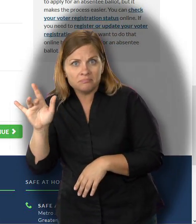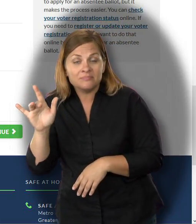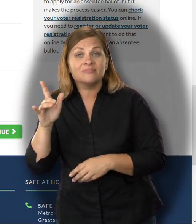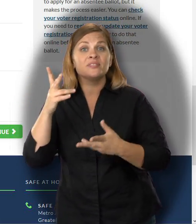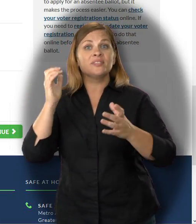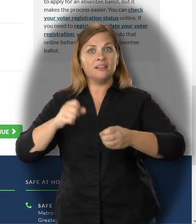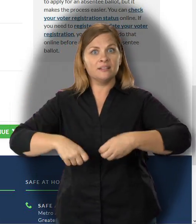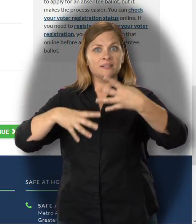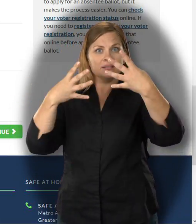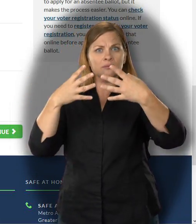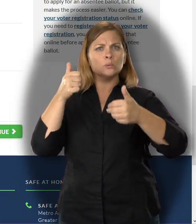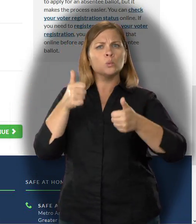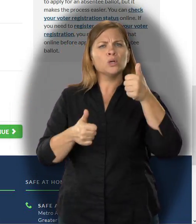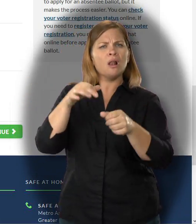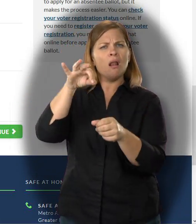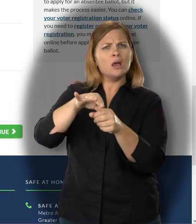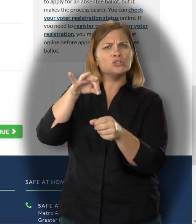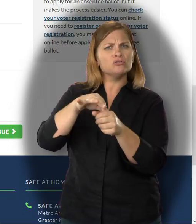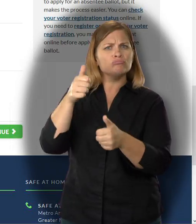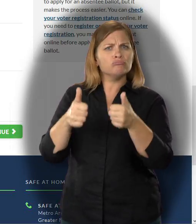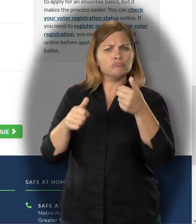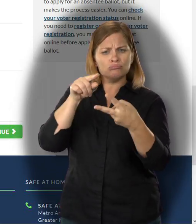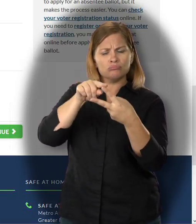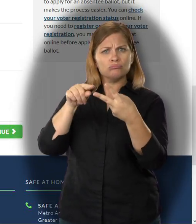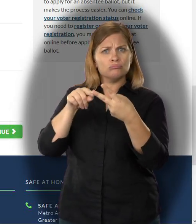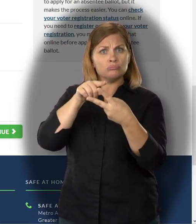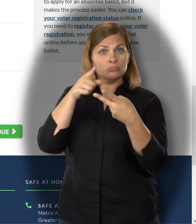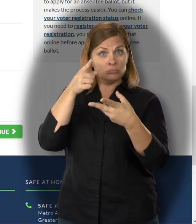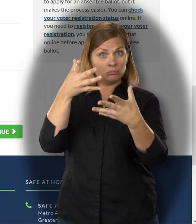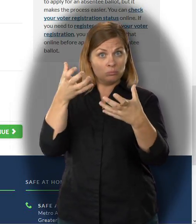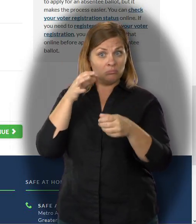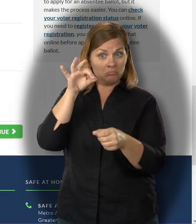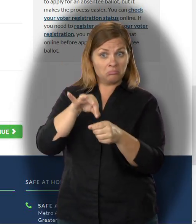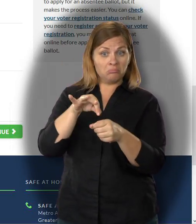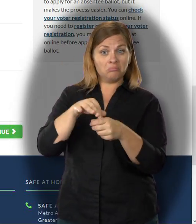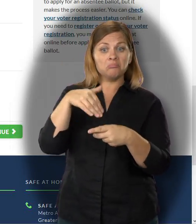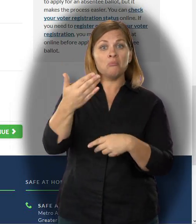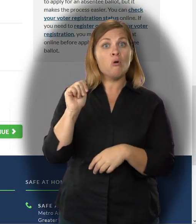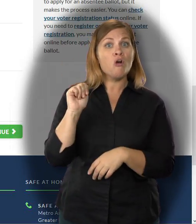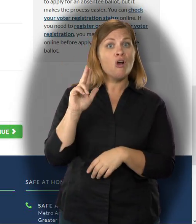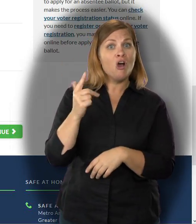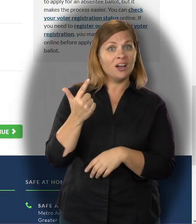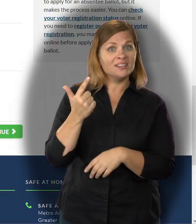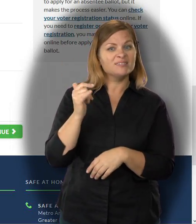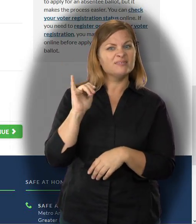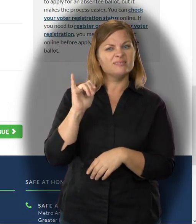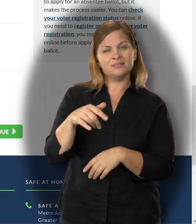Choose this from the drop down menu as well. Then choose the election or elections from the drop down list